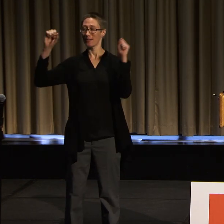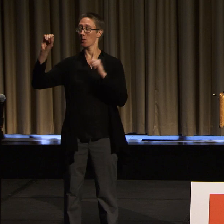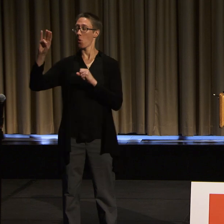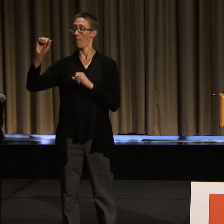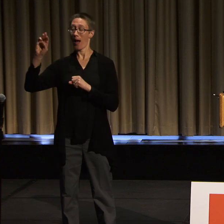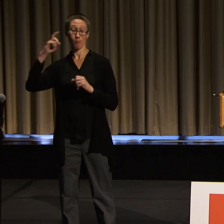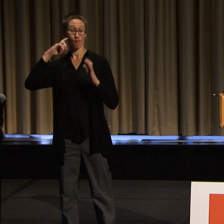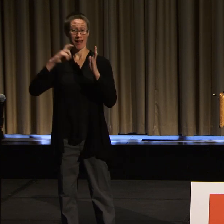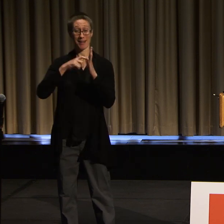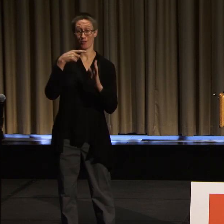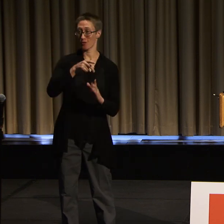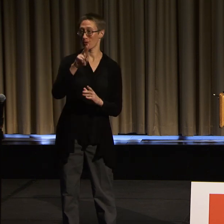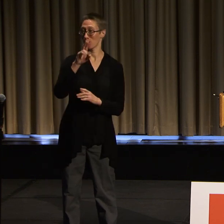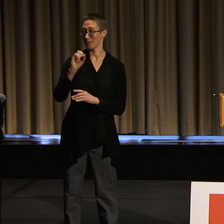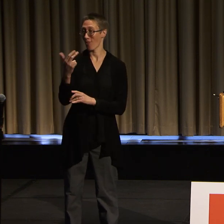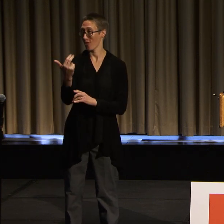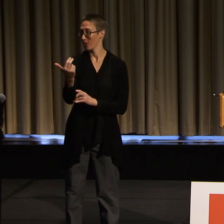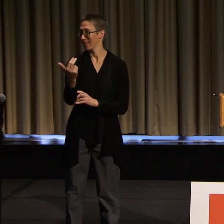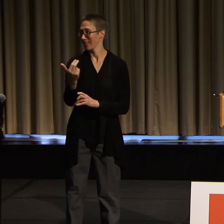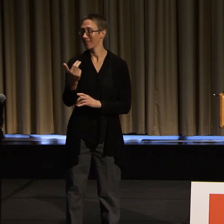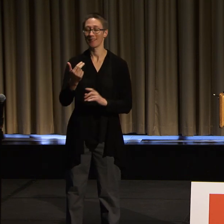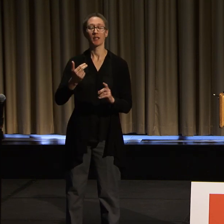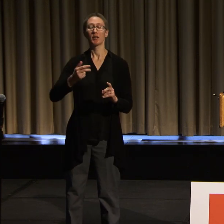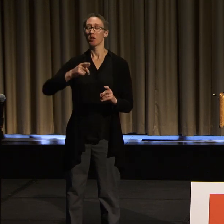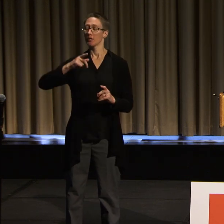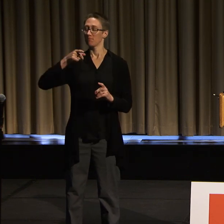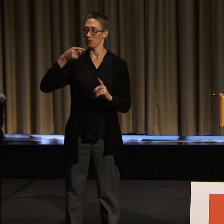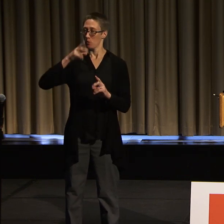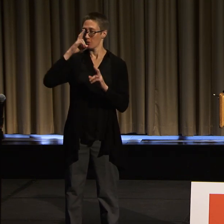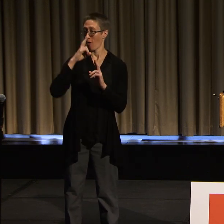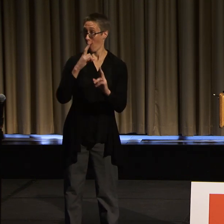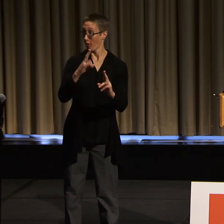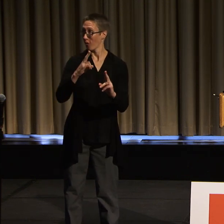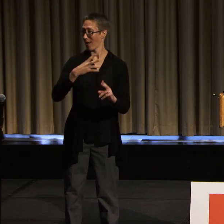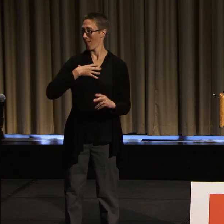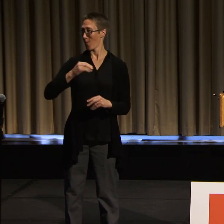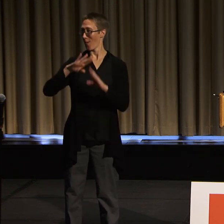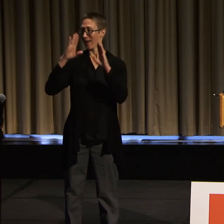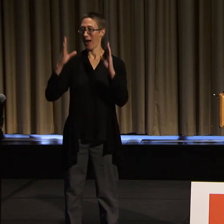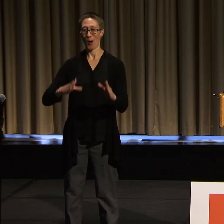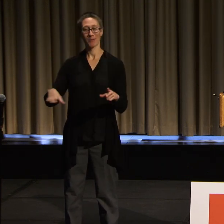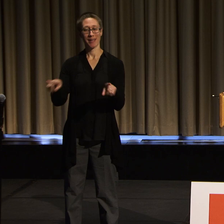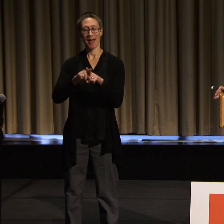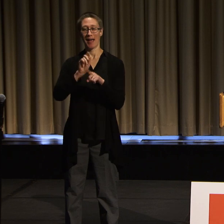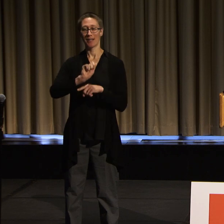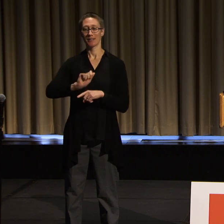she was honored at the White House as an Asian and Pacific Islander women's champion of change.